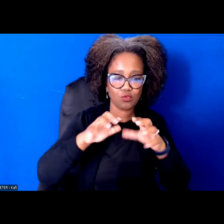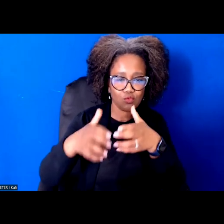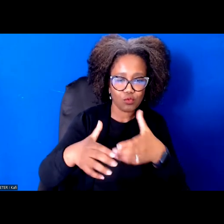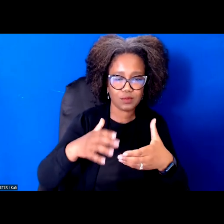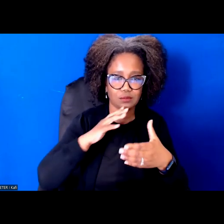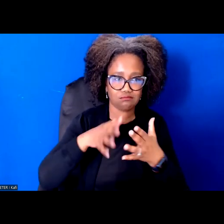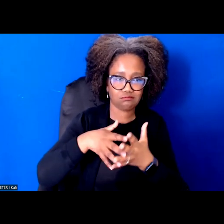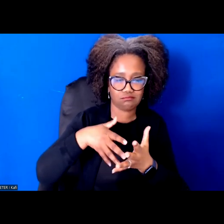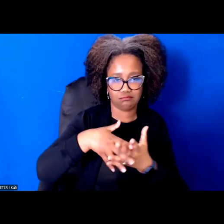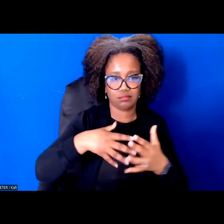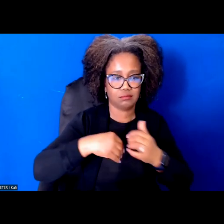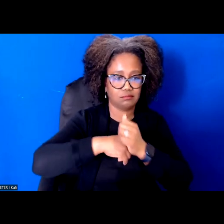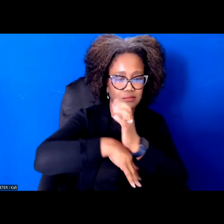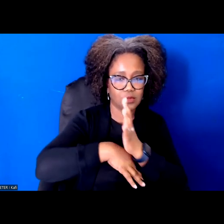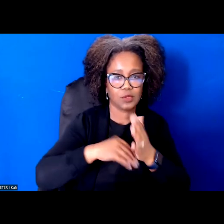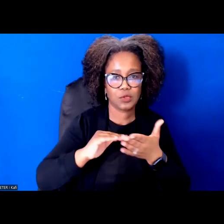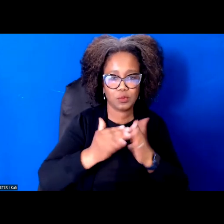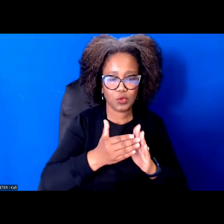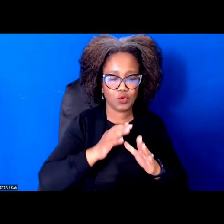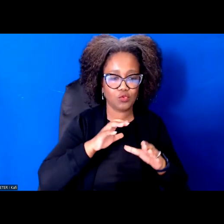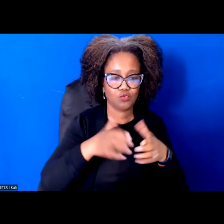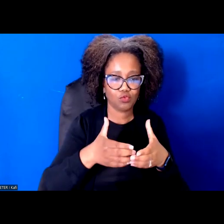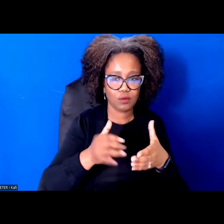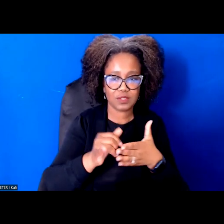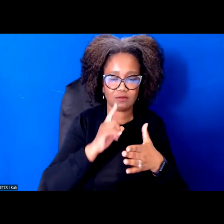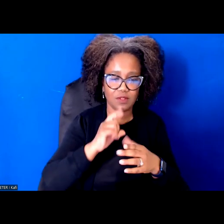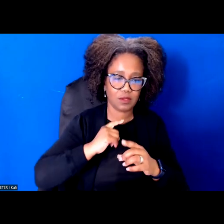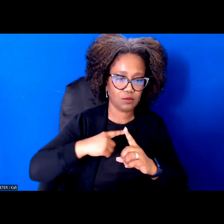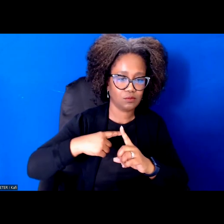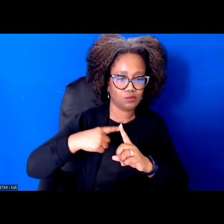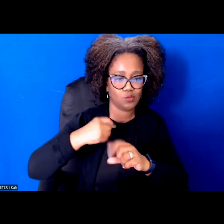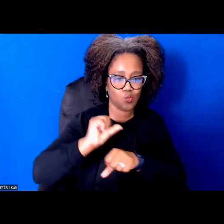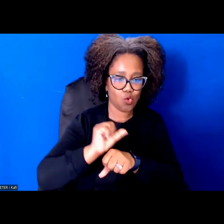young people, black, indigenous, Latin, X and AAPI voters in California.